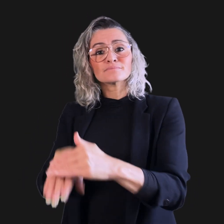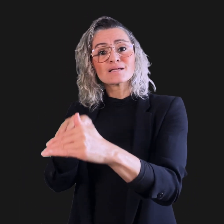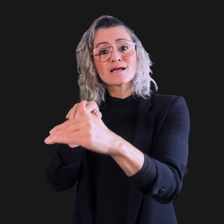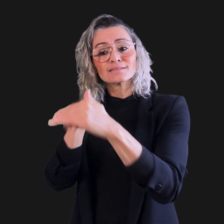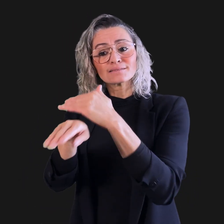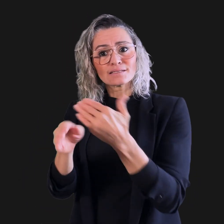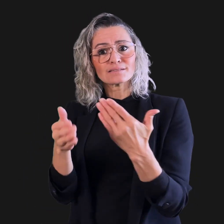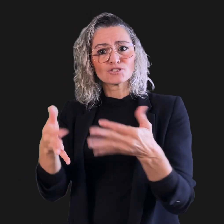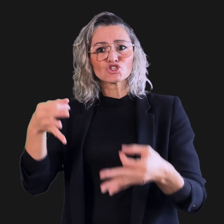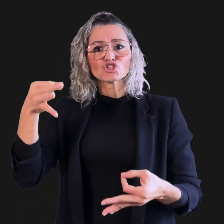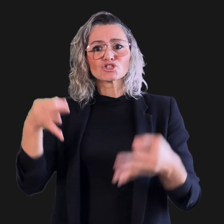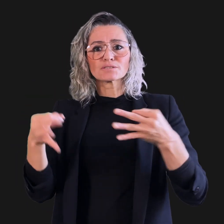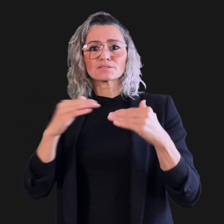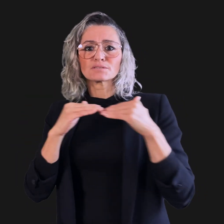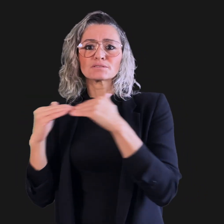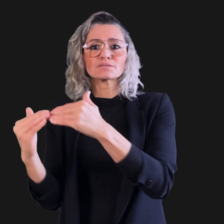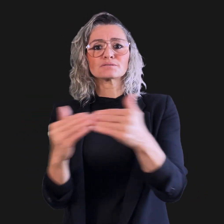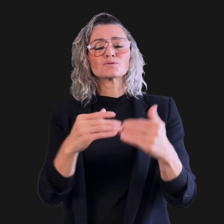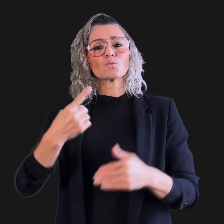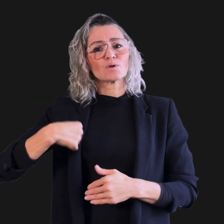Access to justice